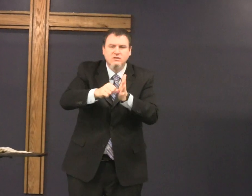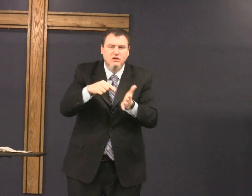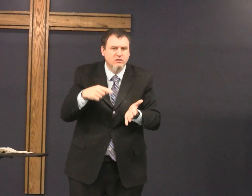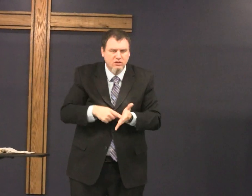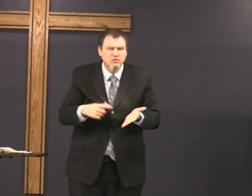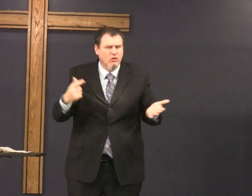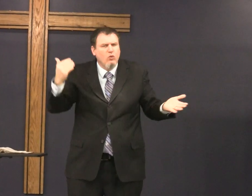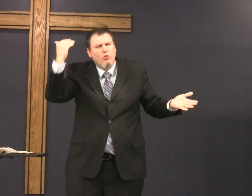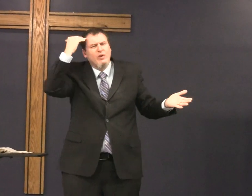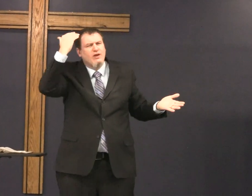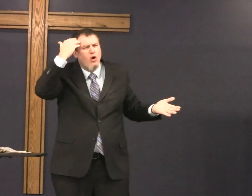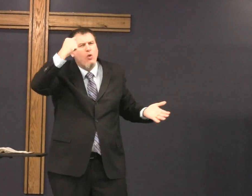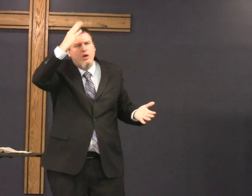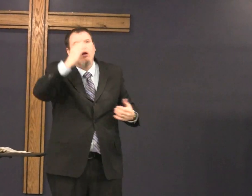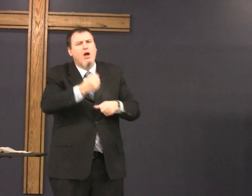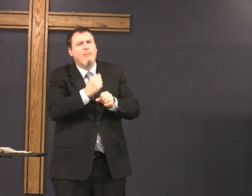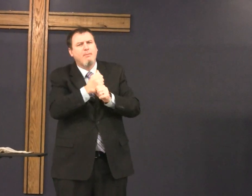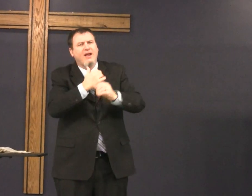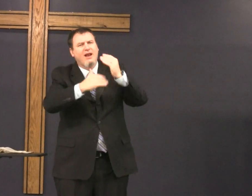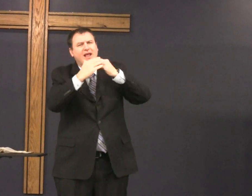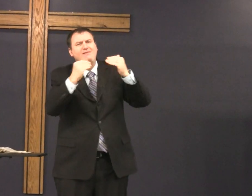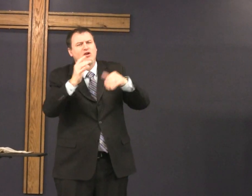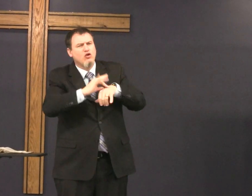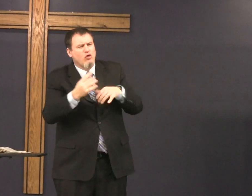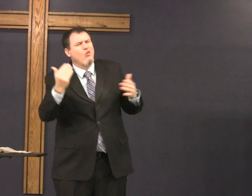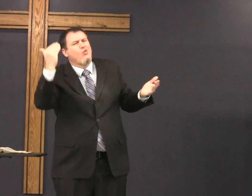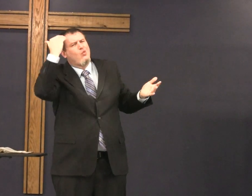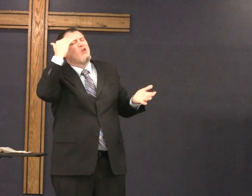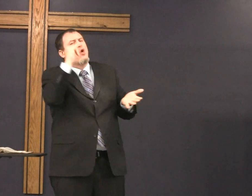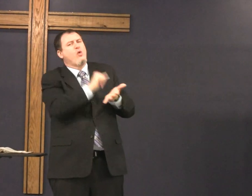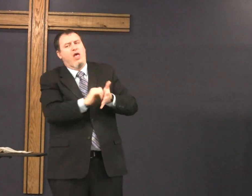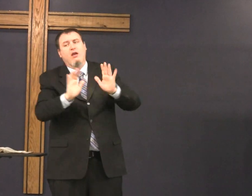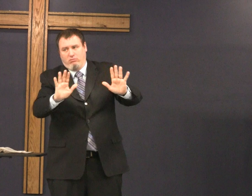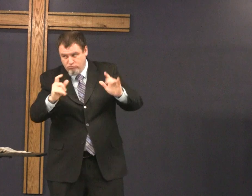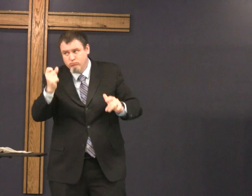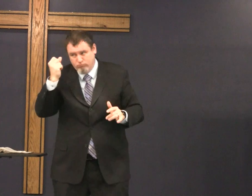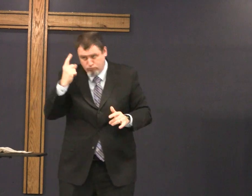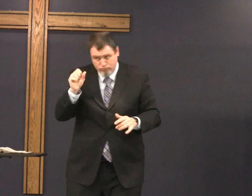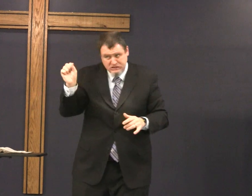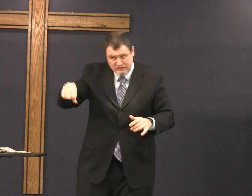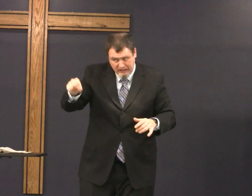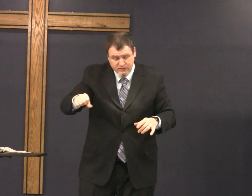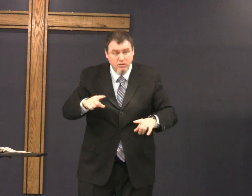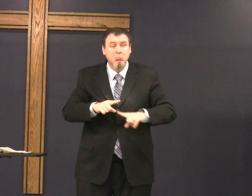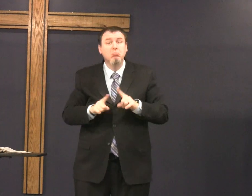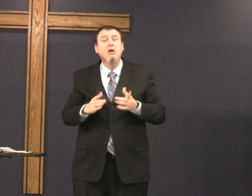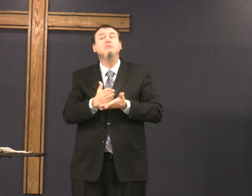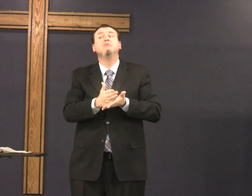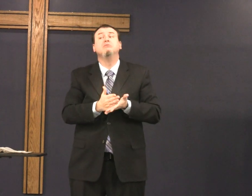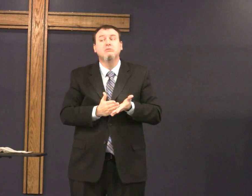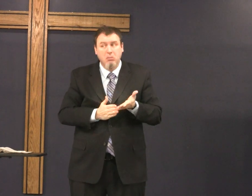why am I emphasizing this we know God made heavens and the Earth we know that I understand that but